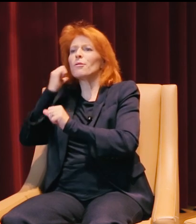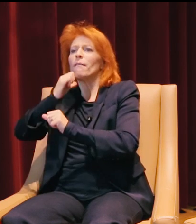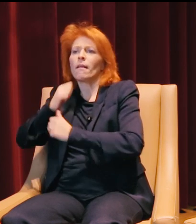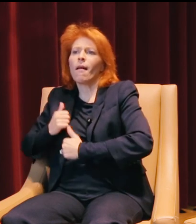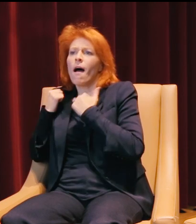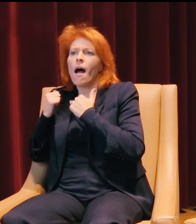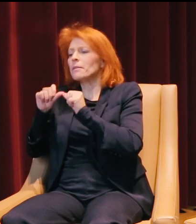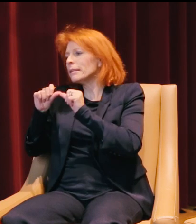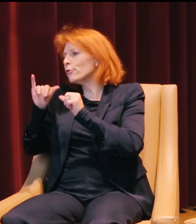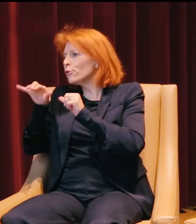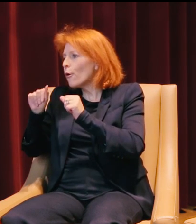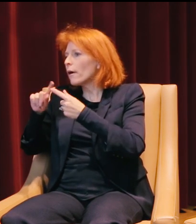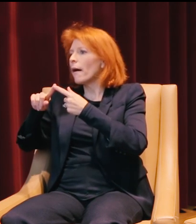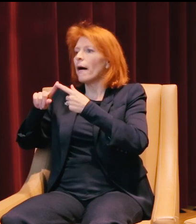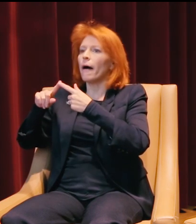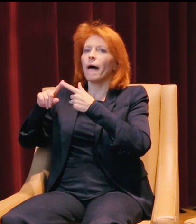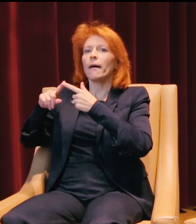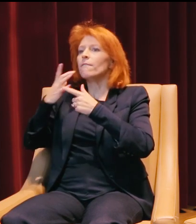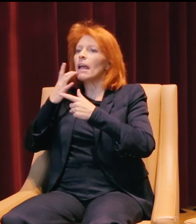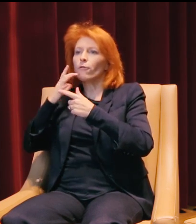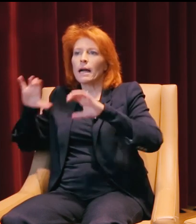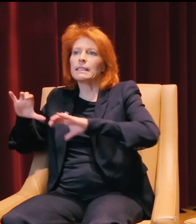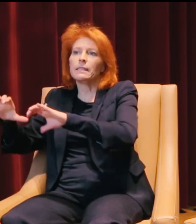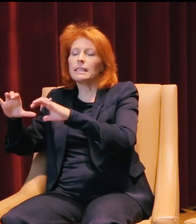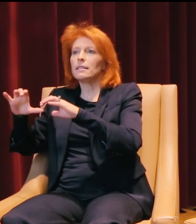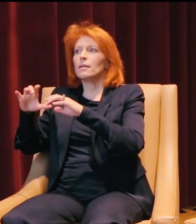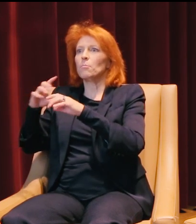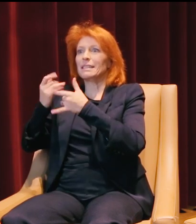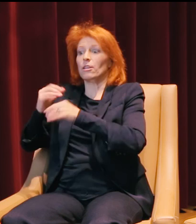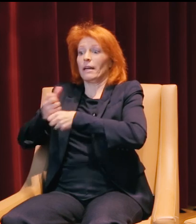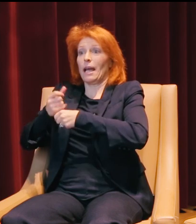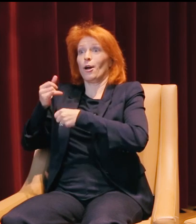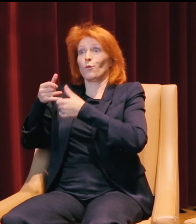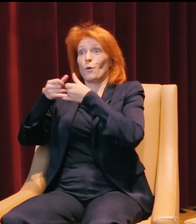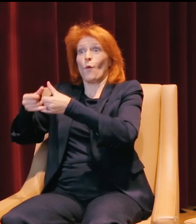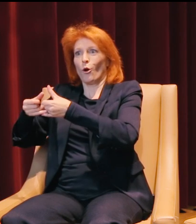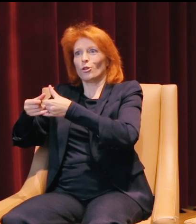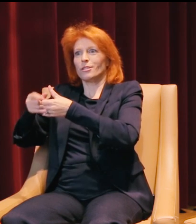and continue her favorite activities, but receive rewards for doing so.